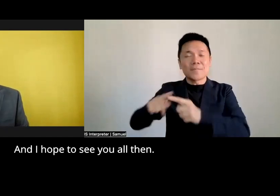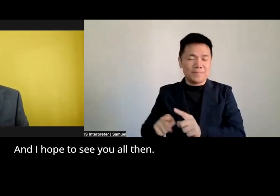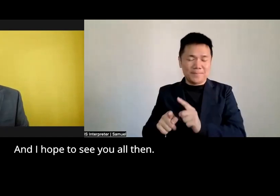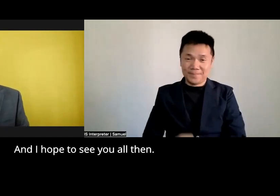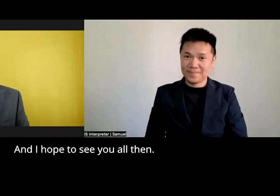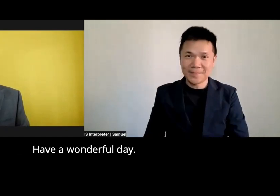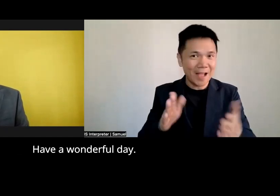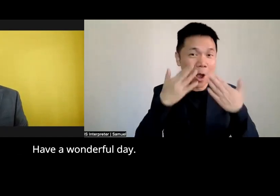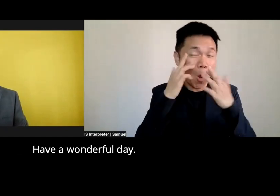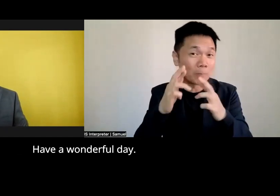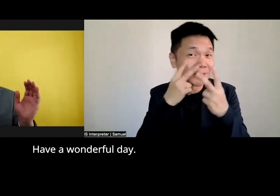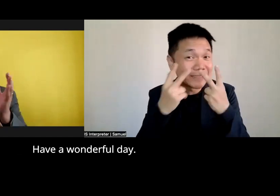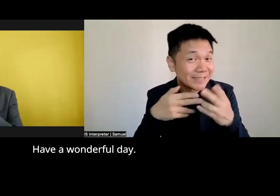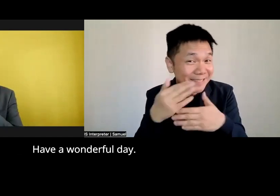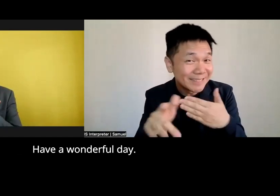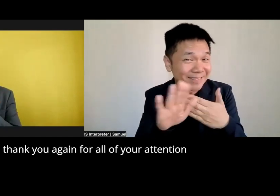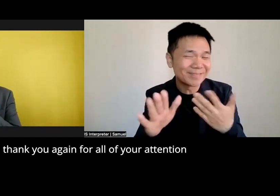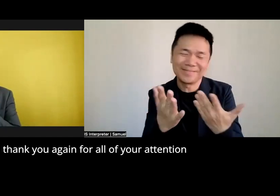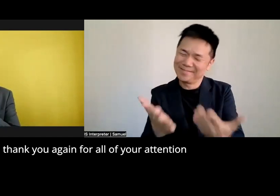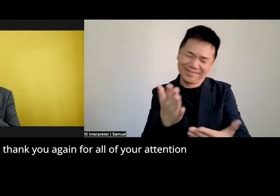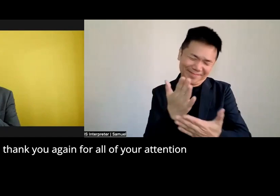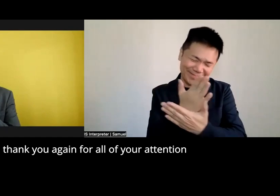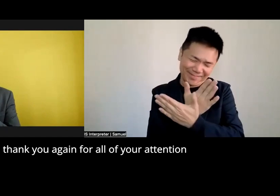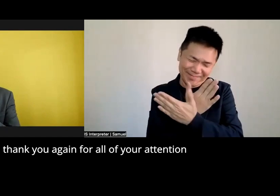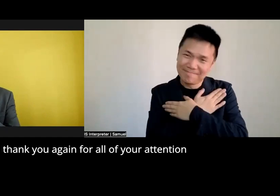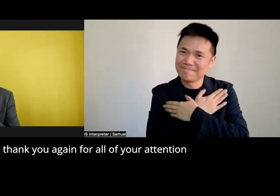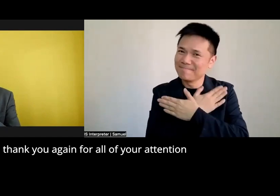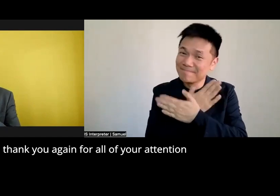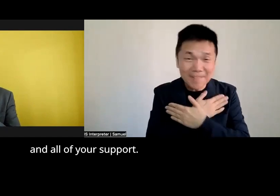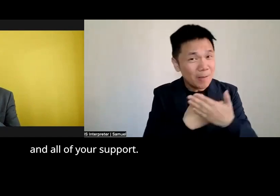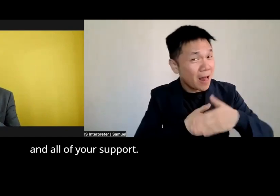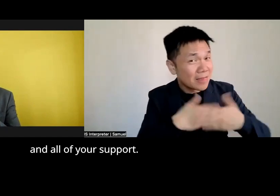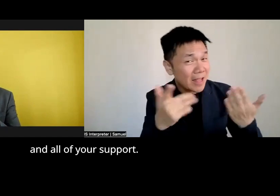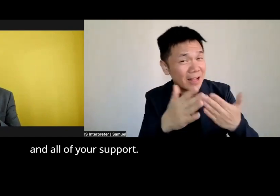you all then have a wonderful day and thank you again for all of your attention and all of your